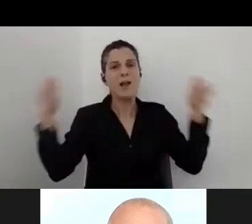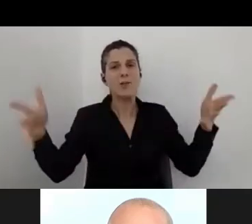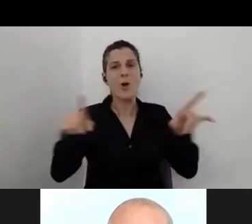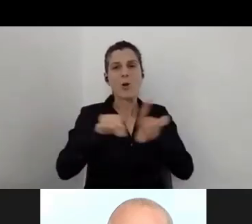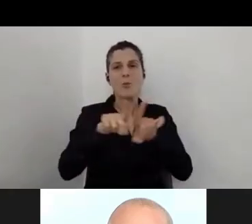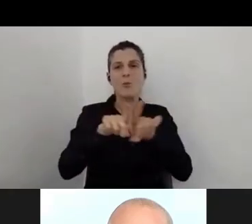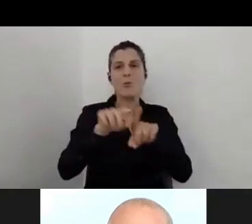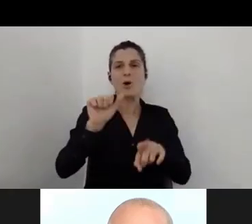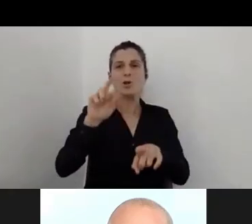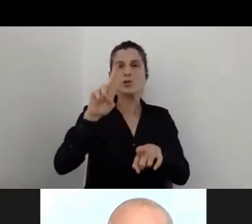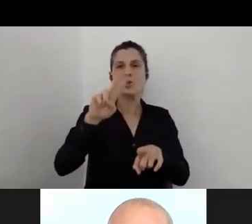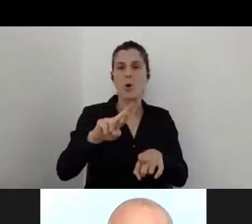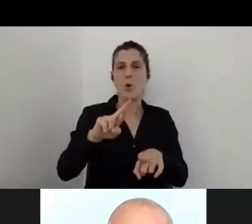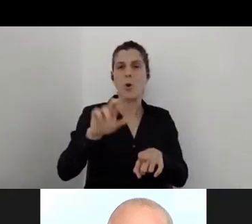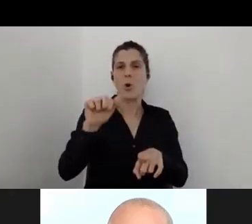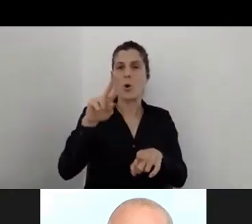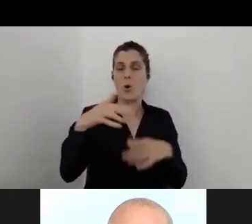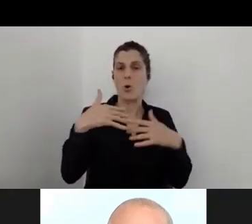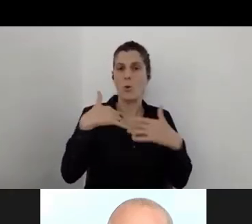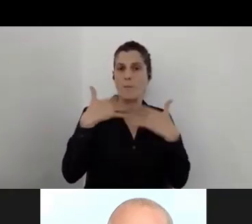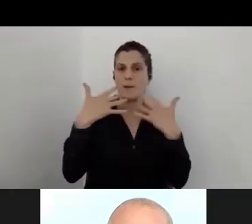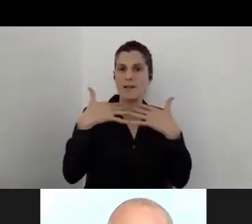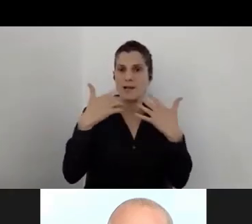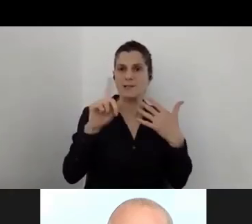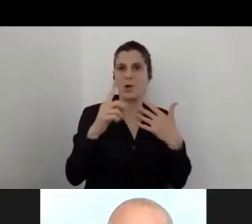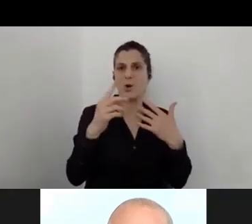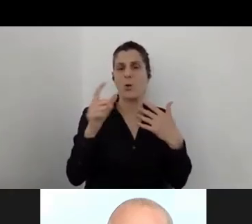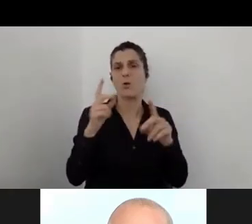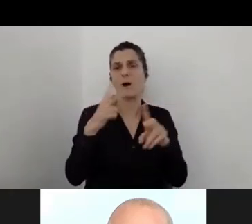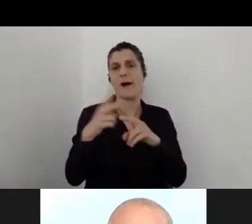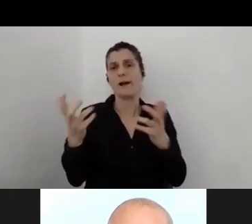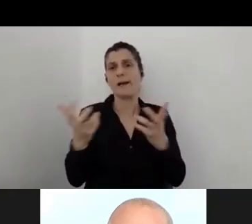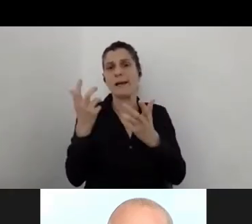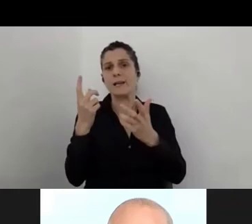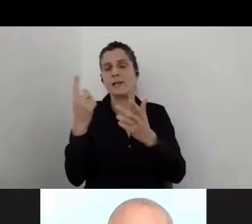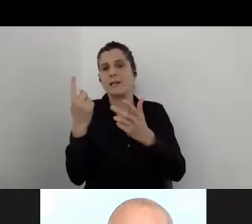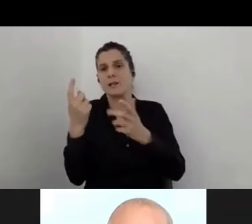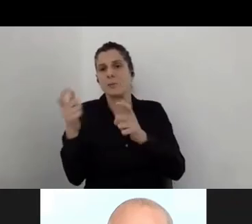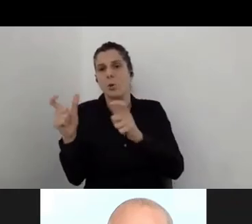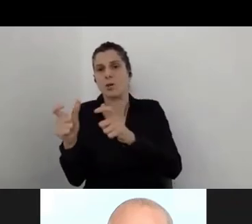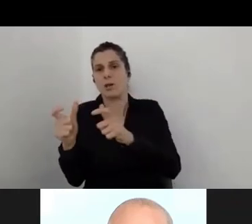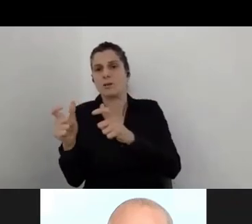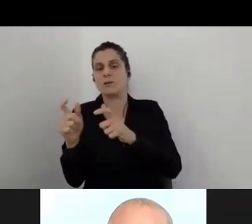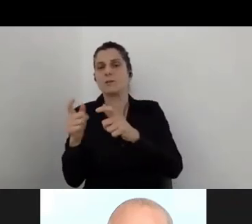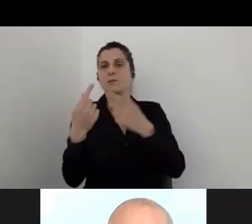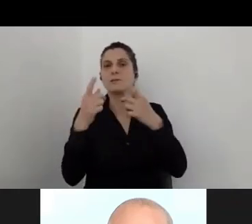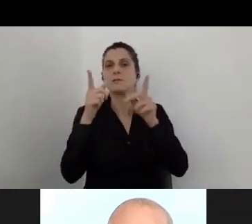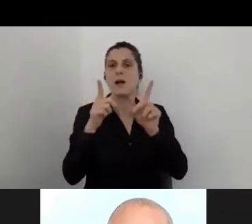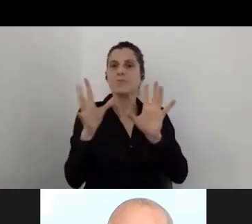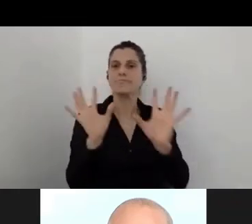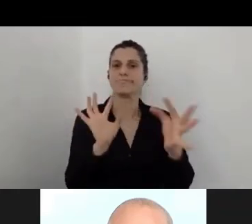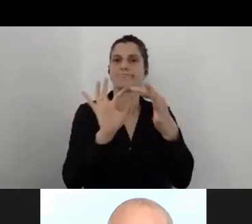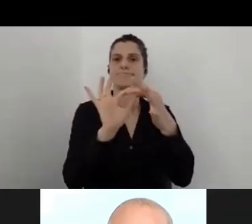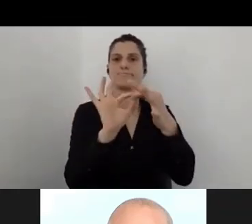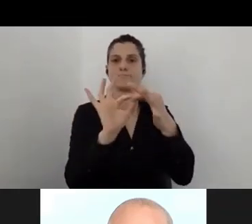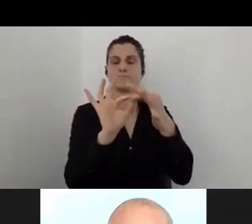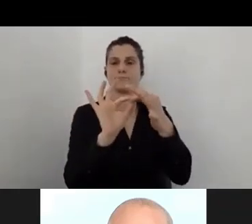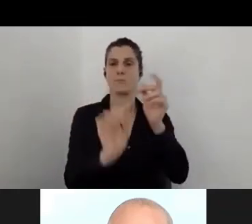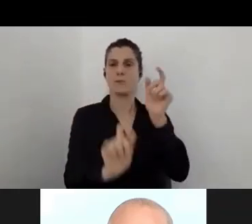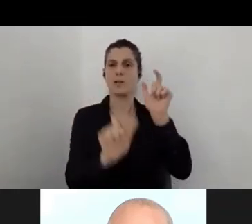and it exactly needs to partner with people that gave consultancy,